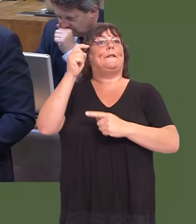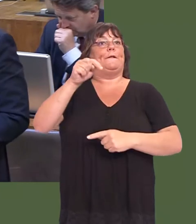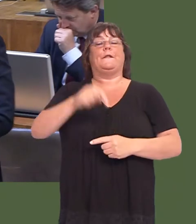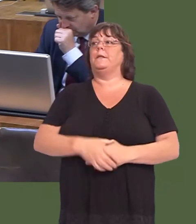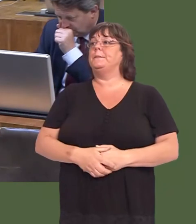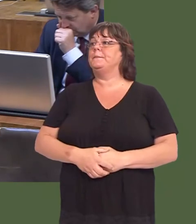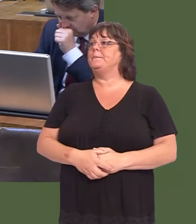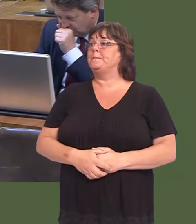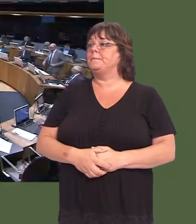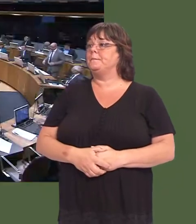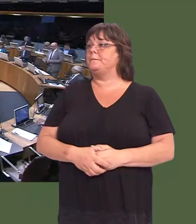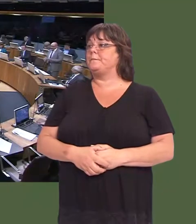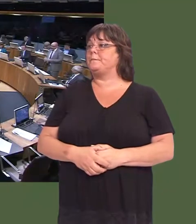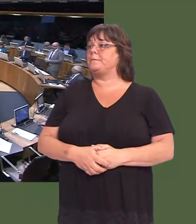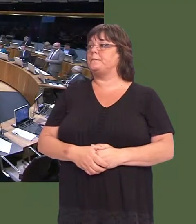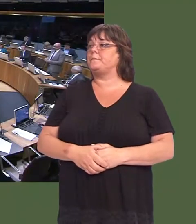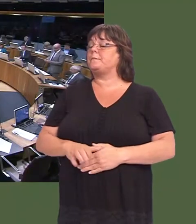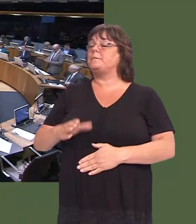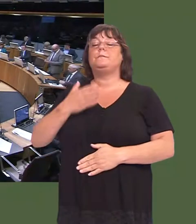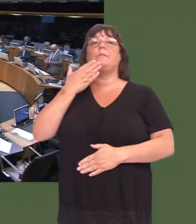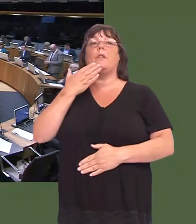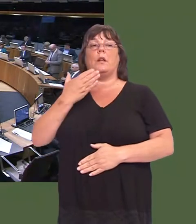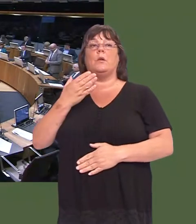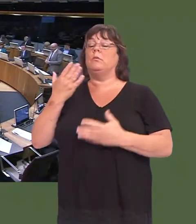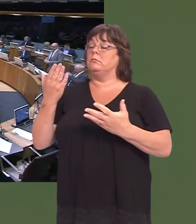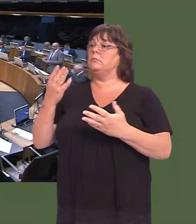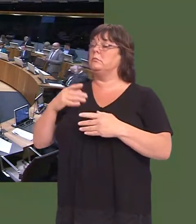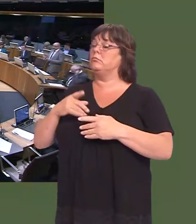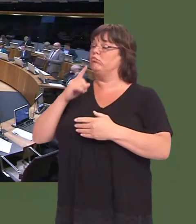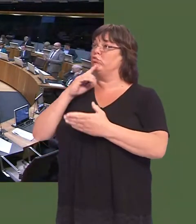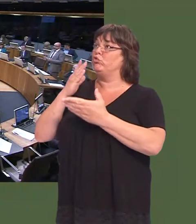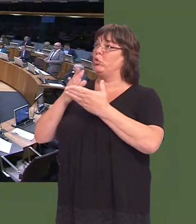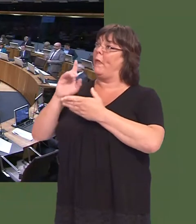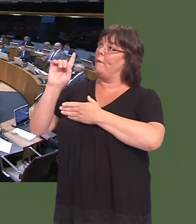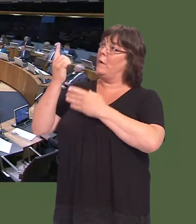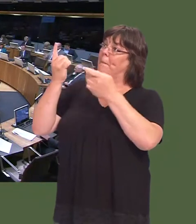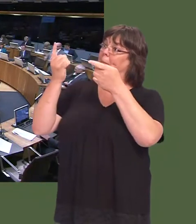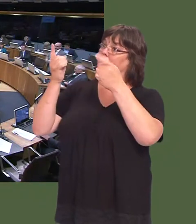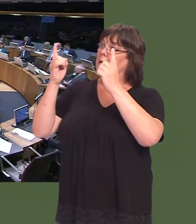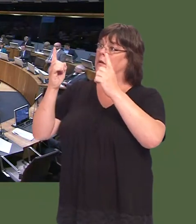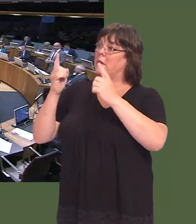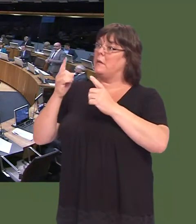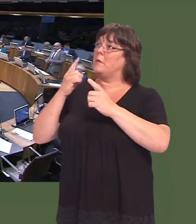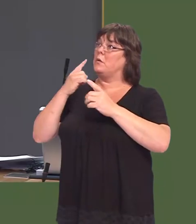Simon Thomas: Although itís true what the First Minister has to say in terms of heavy